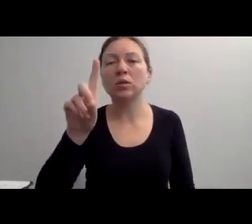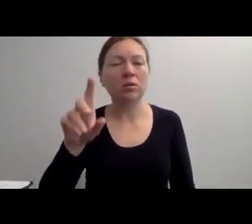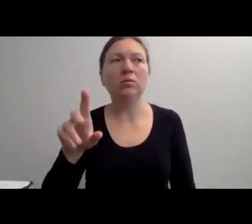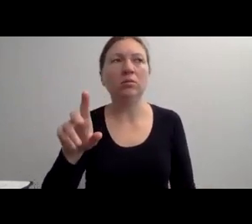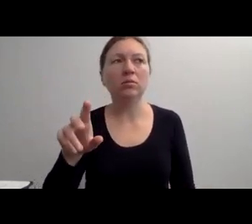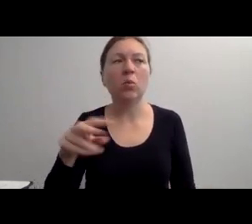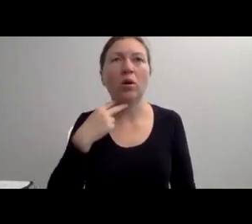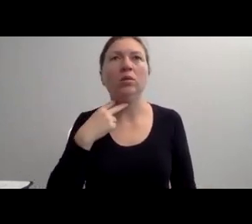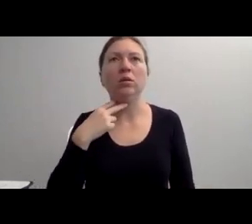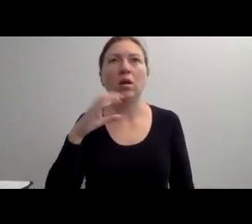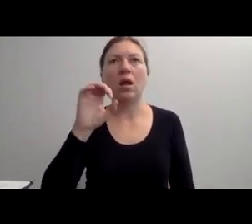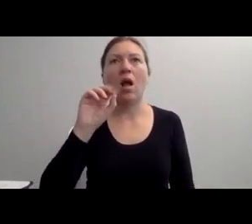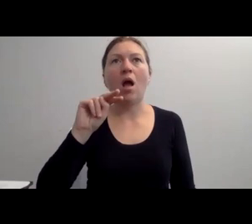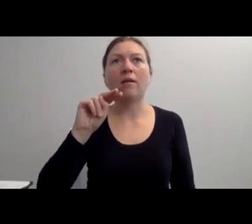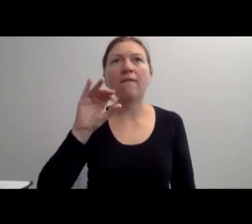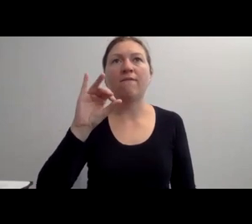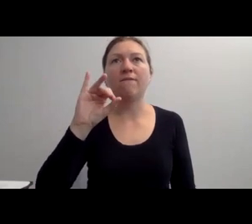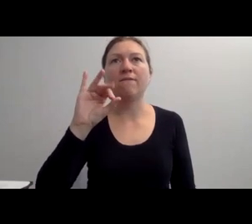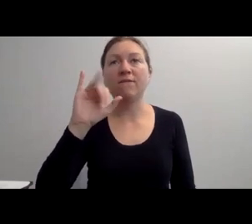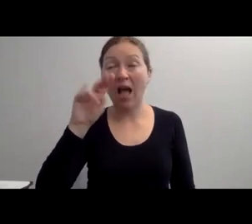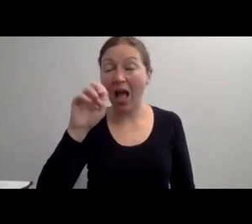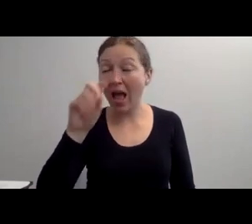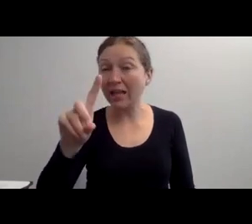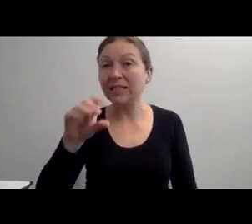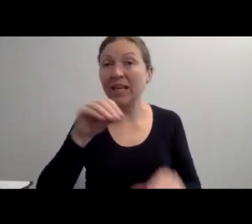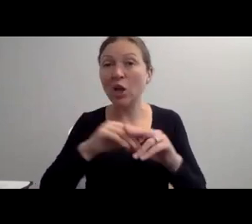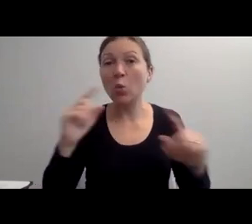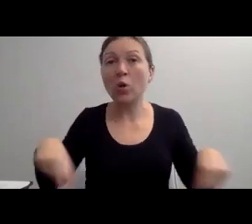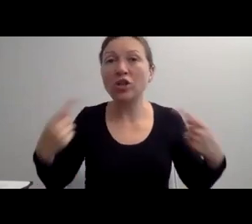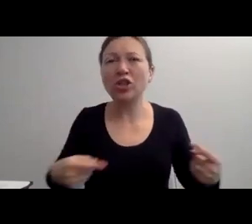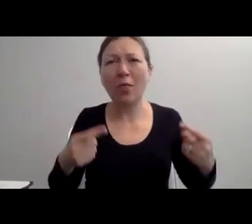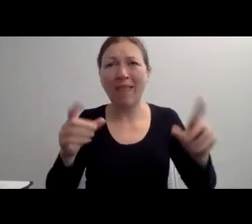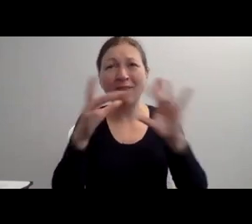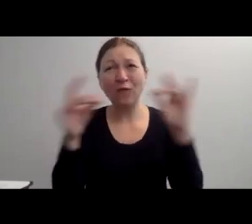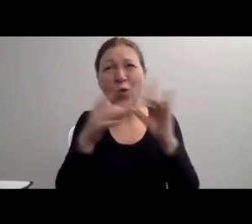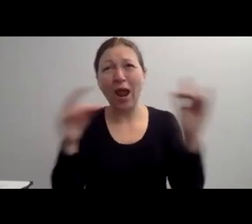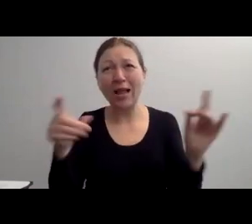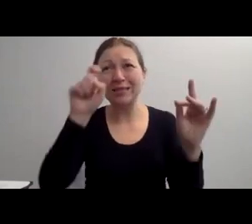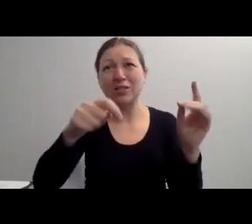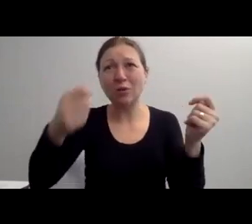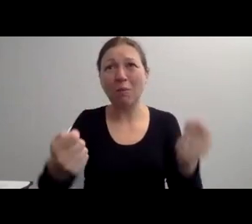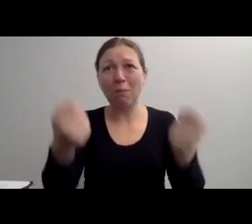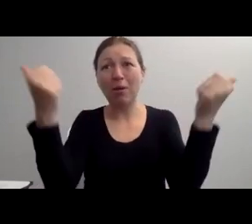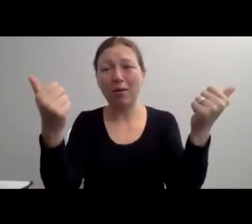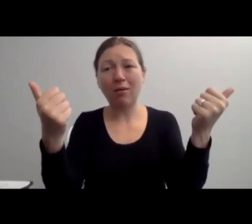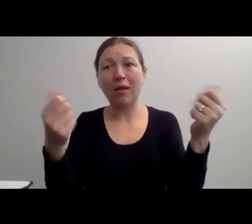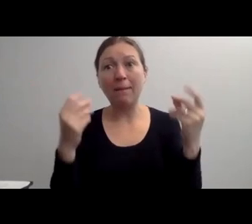AND WE'LL HAVE THEIR WEBSITE AT THE END OF THIS PRESENTATION ALONG WITH OTHER RESOURCES. IT HAS GREAT RECOMMENDATIONS.